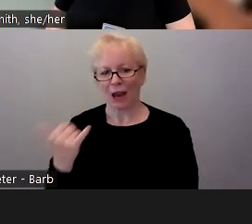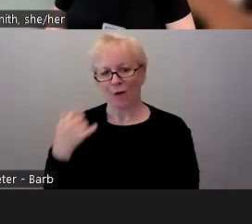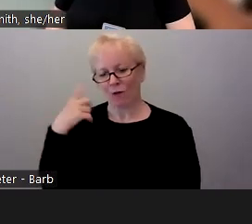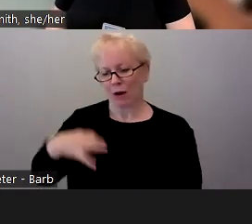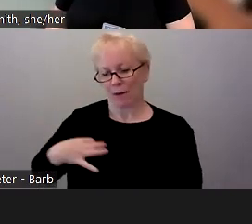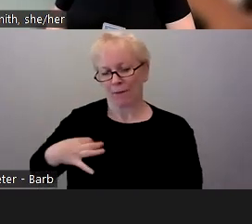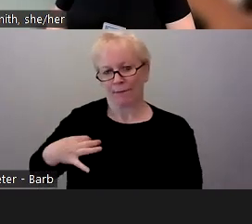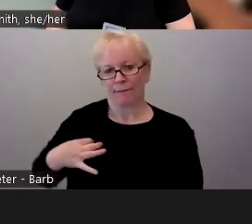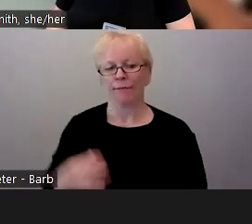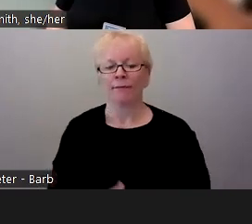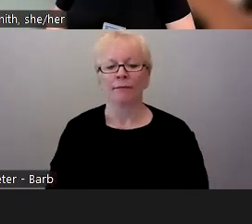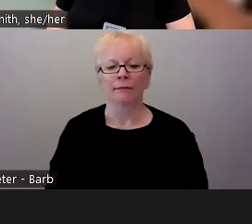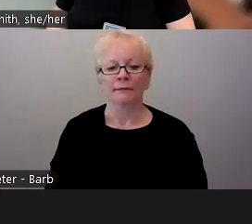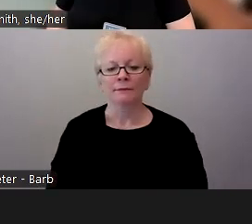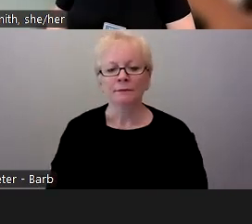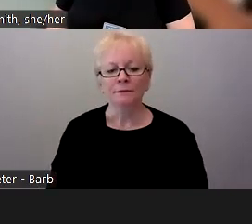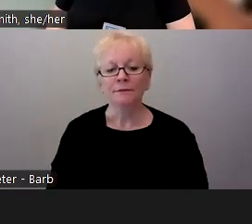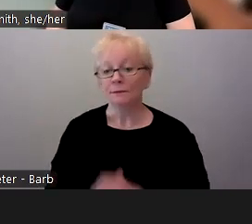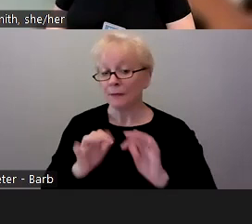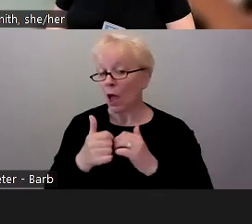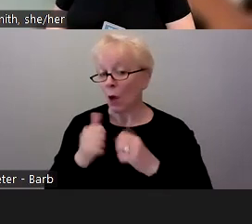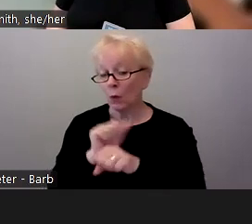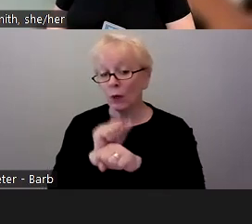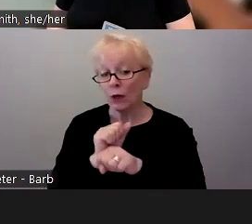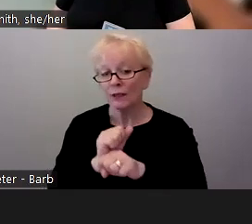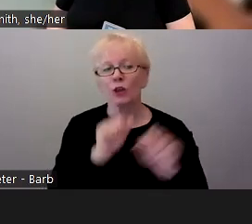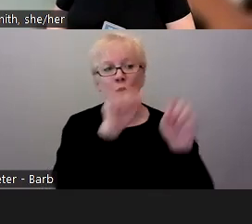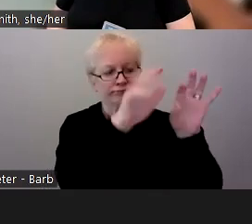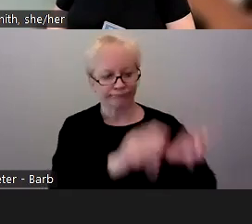And how it works is that you fill out this short application that I just dropped in the